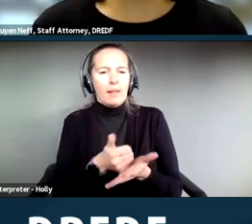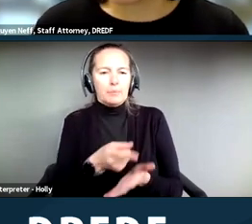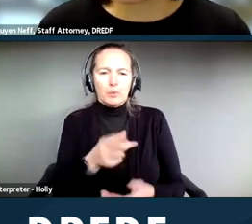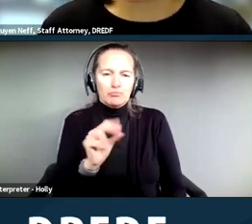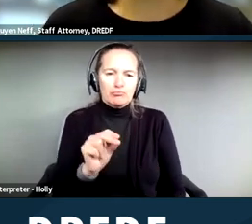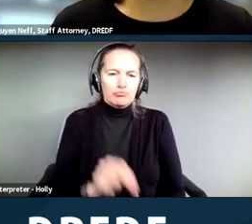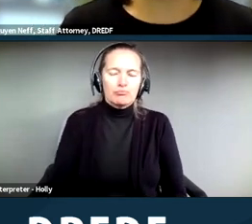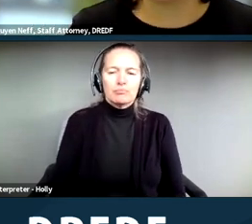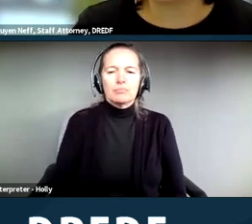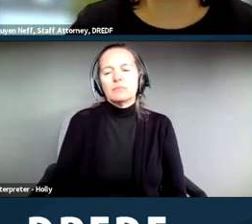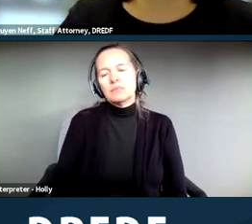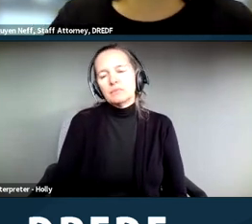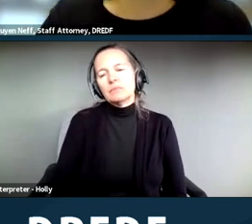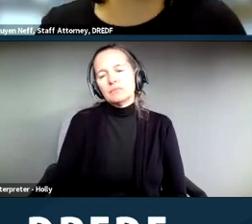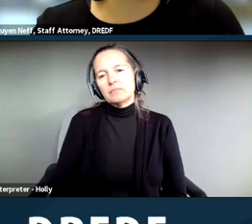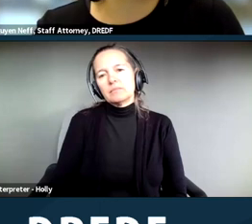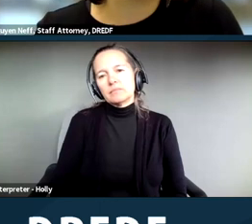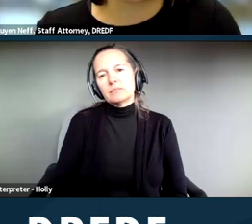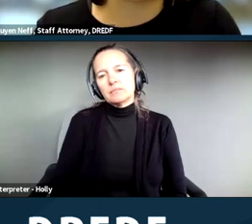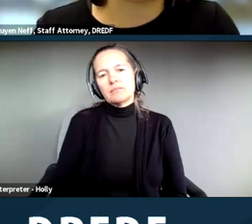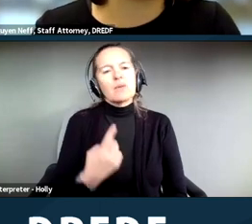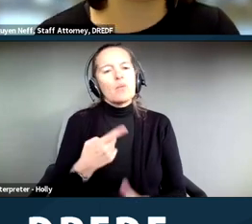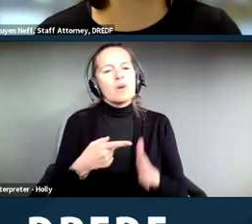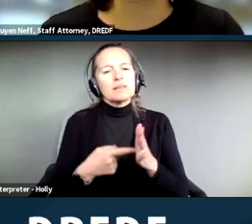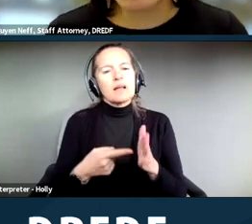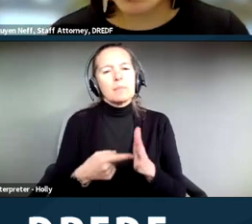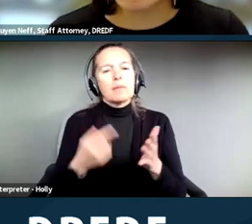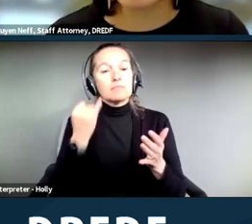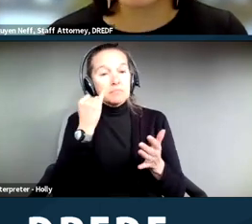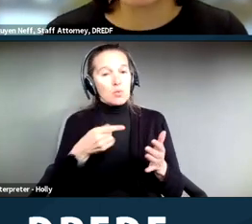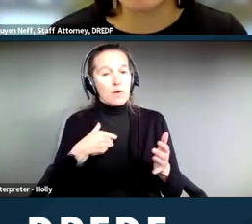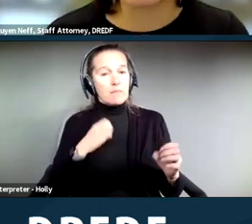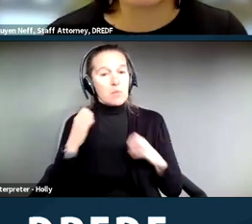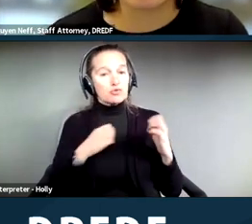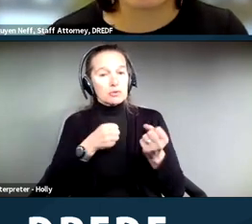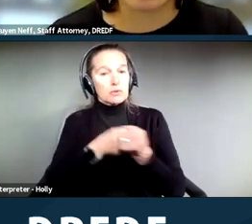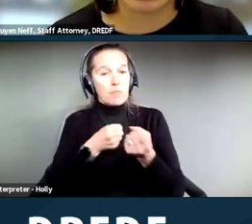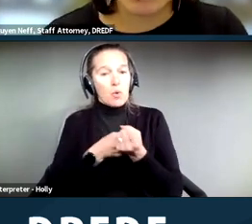One example of this also might be if you have an emotional support animal, let's say, for example,